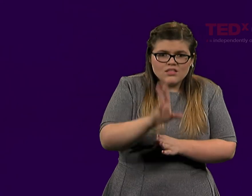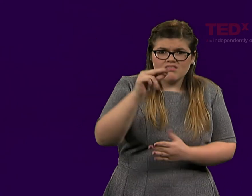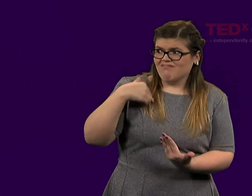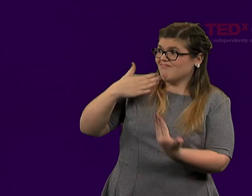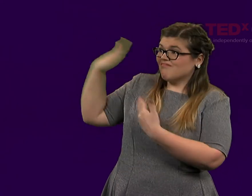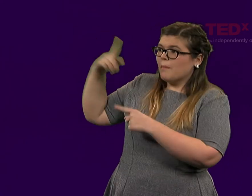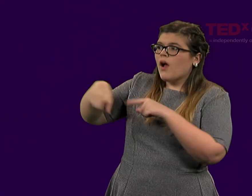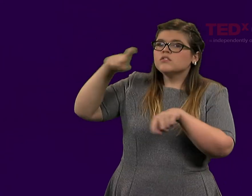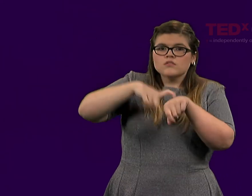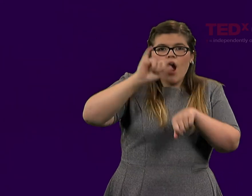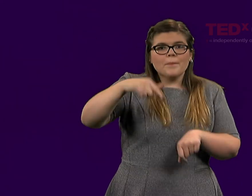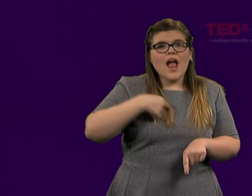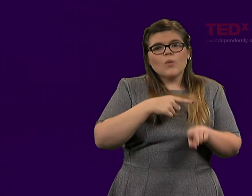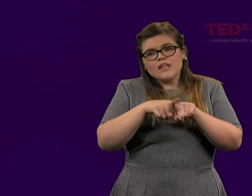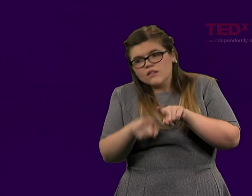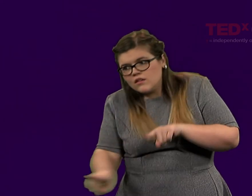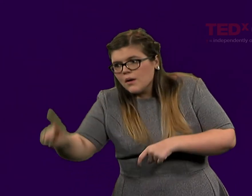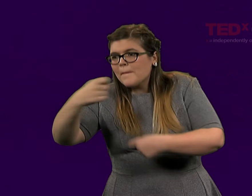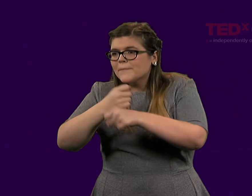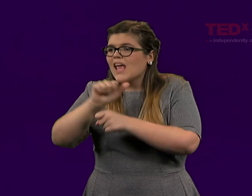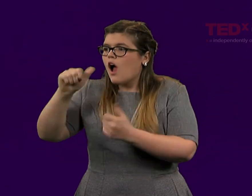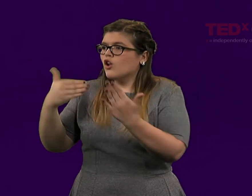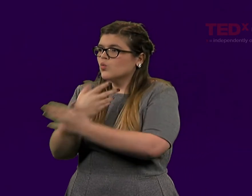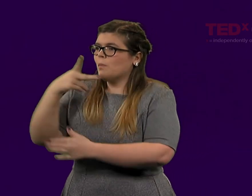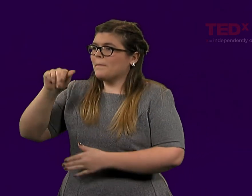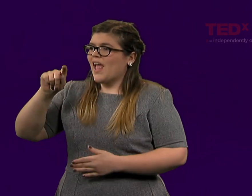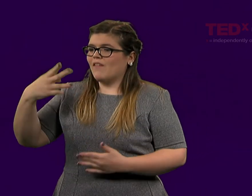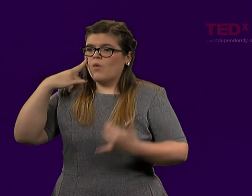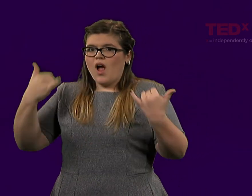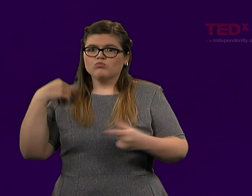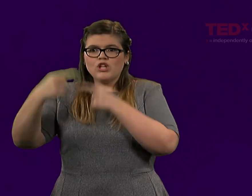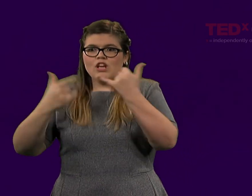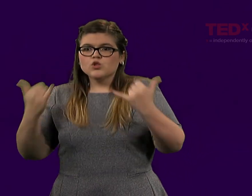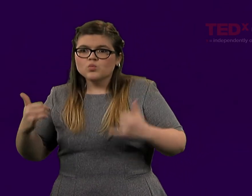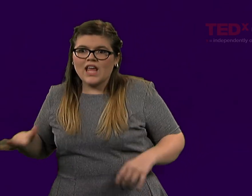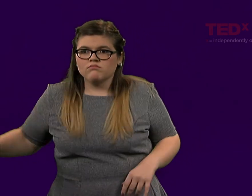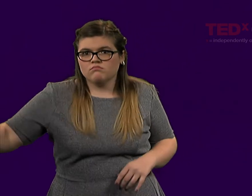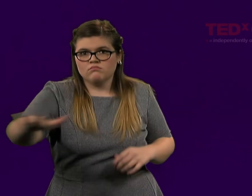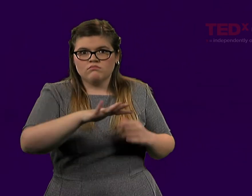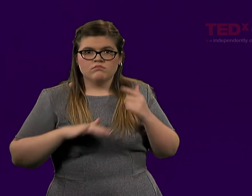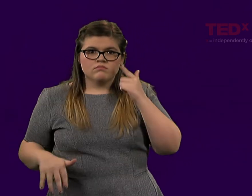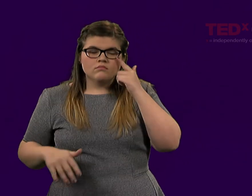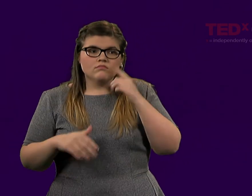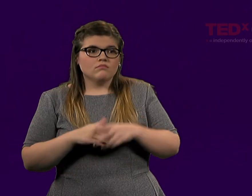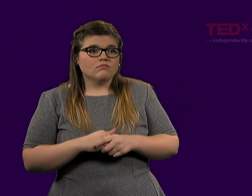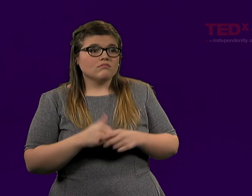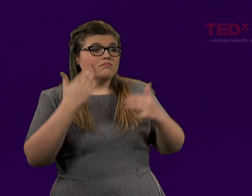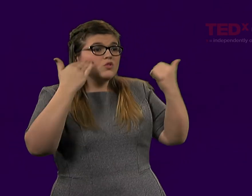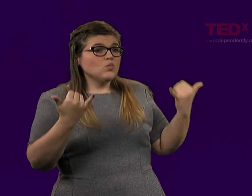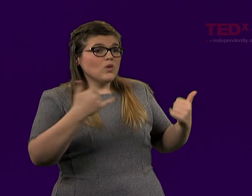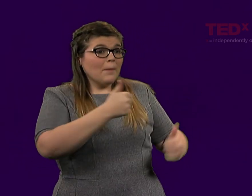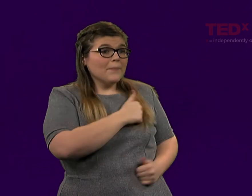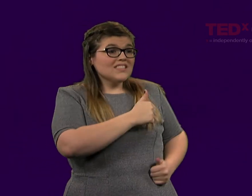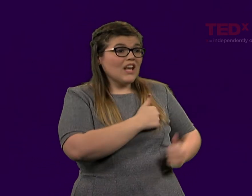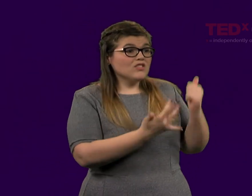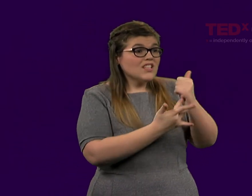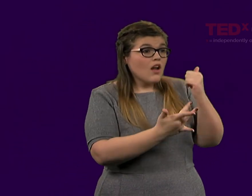but we need to pave a new way. A new pacifism. With the advancement in technology